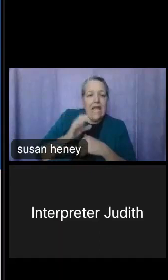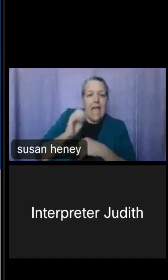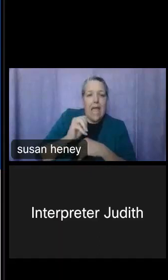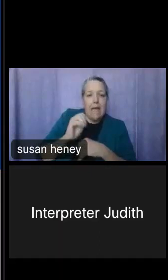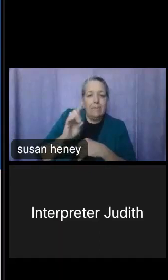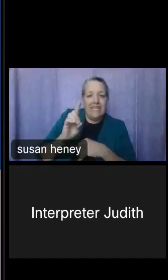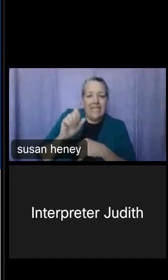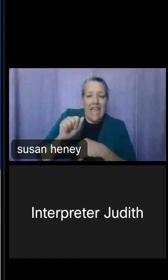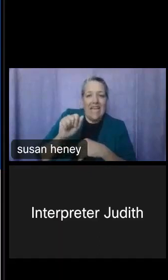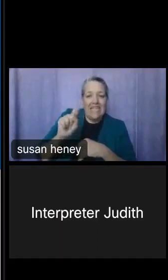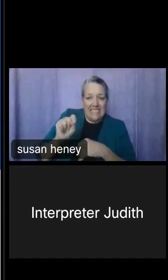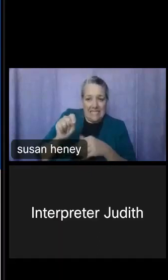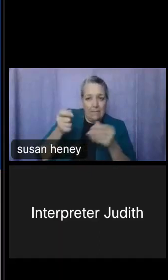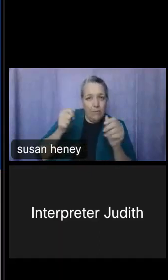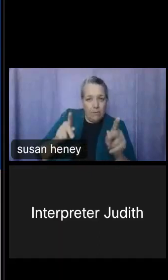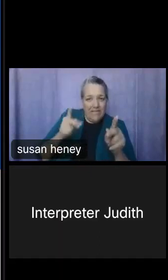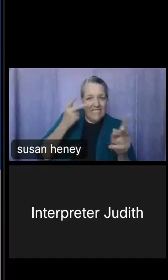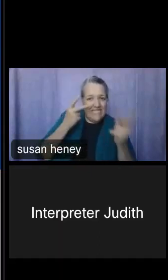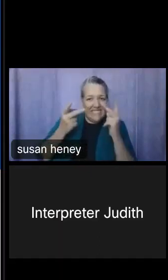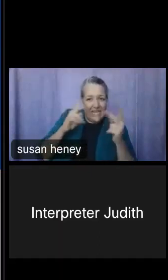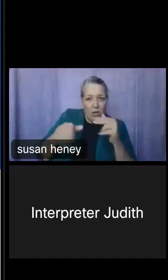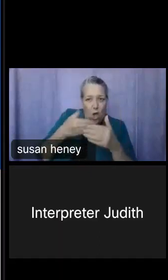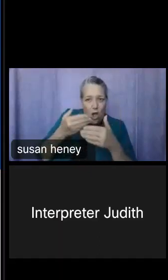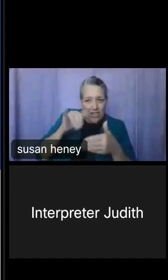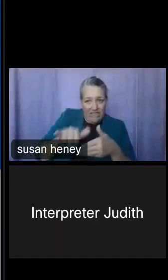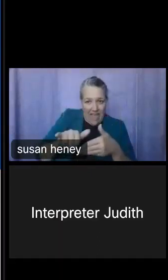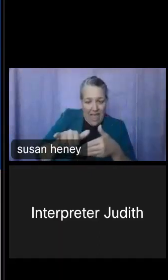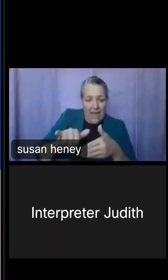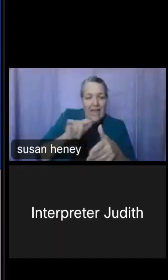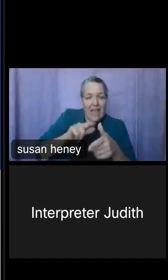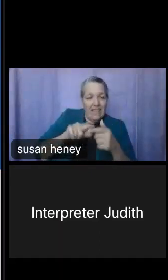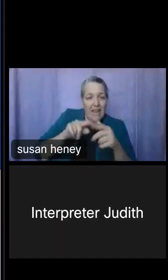which is great. I'm going to focus on using those American